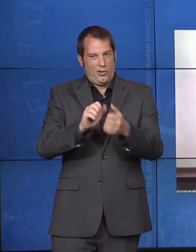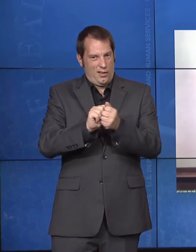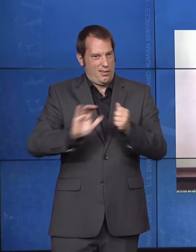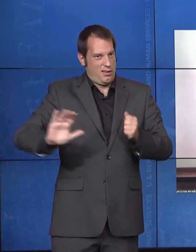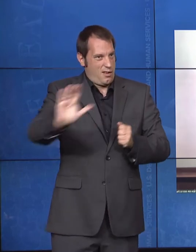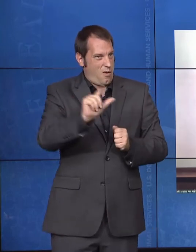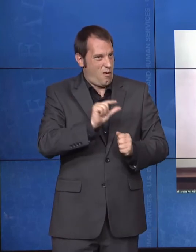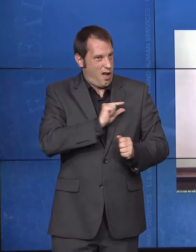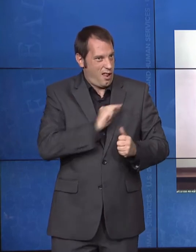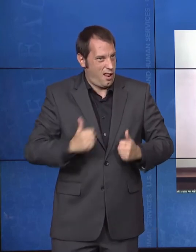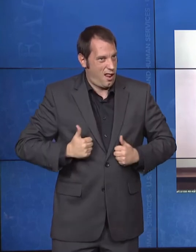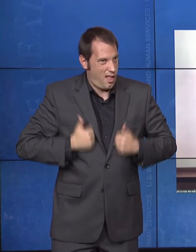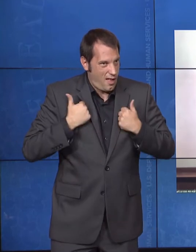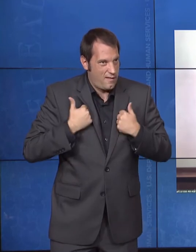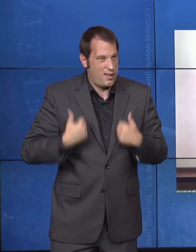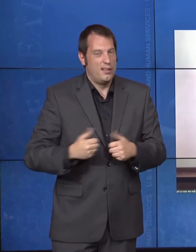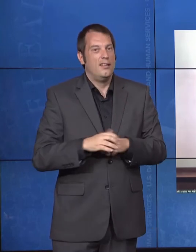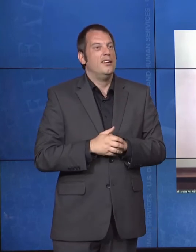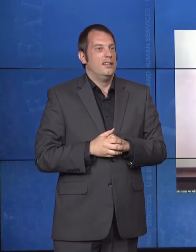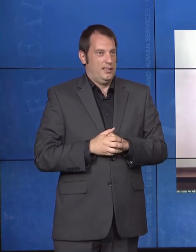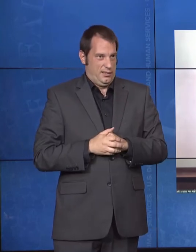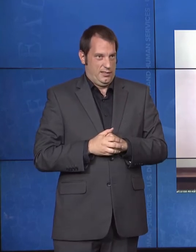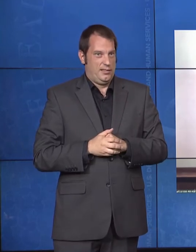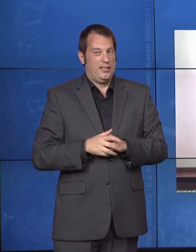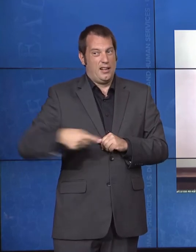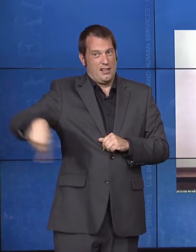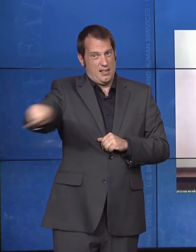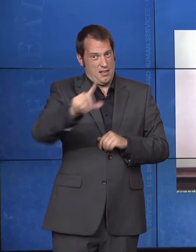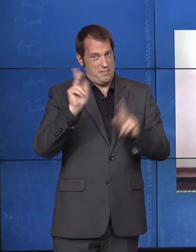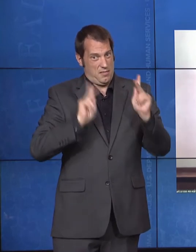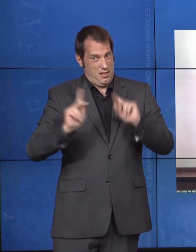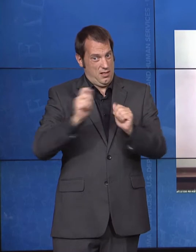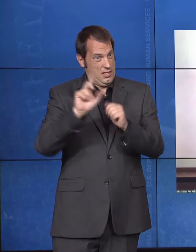do so, are needlessly institutionalized.